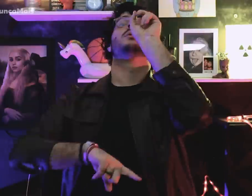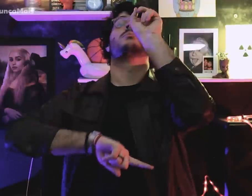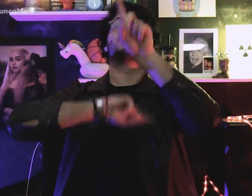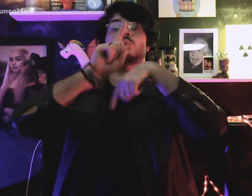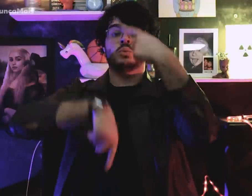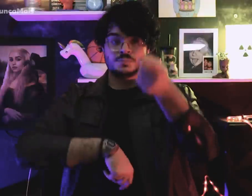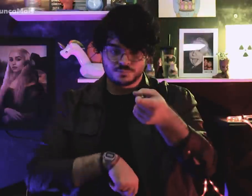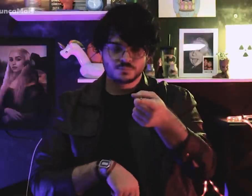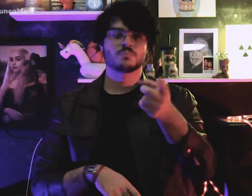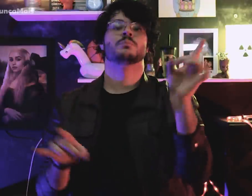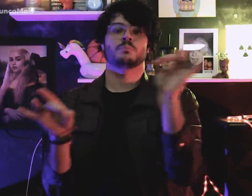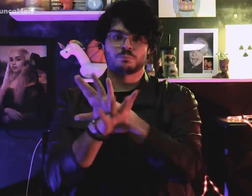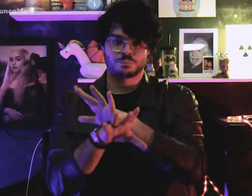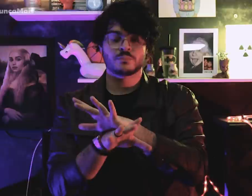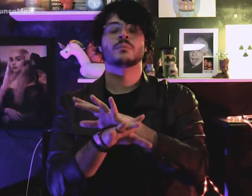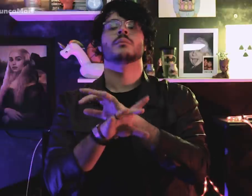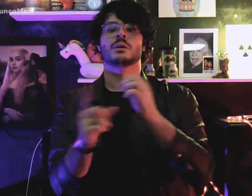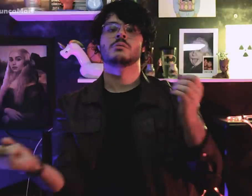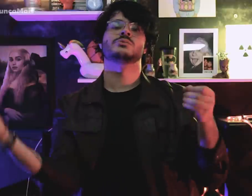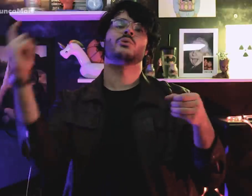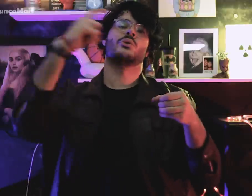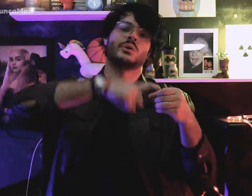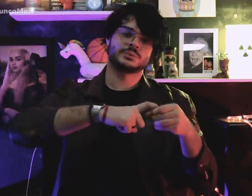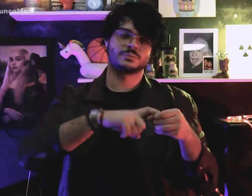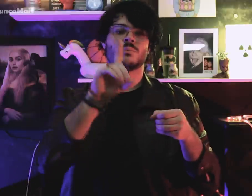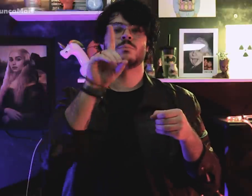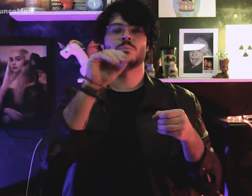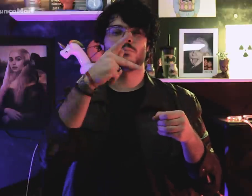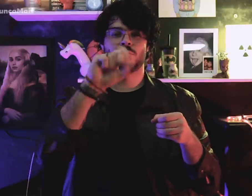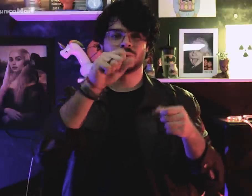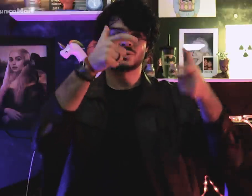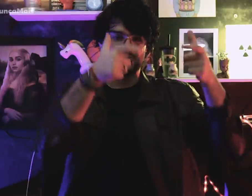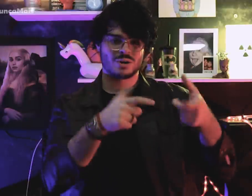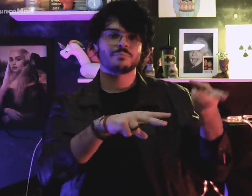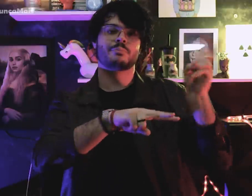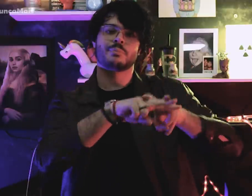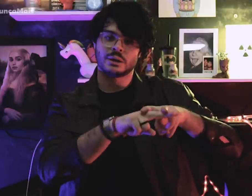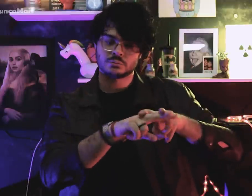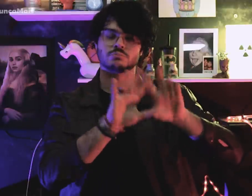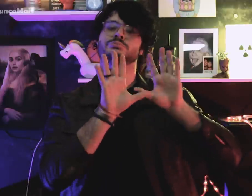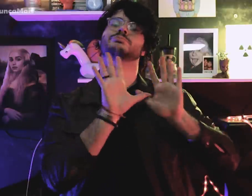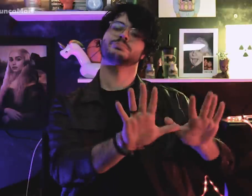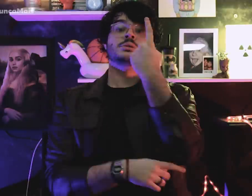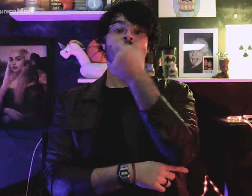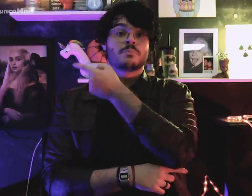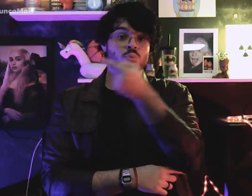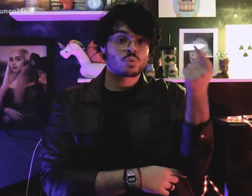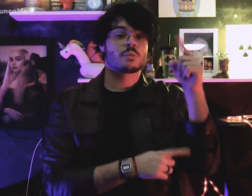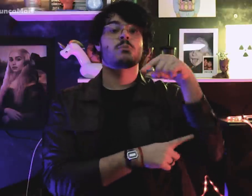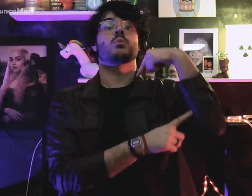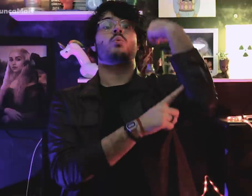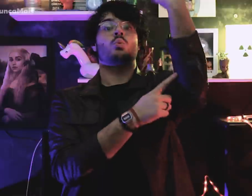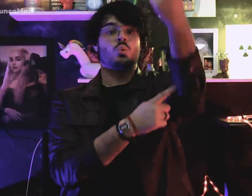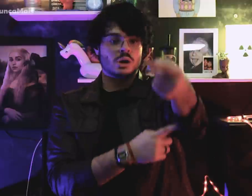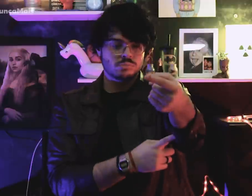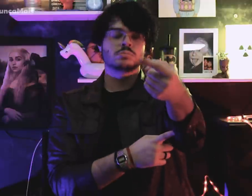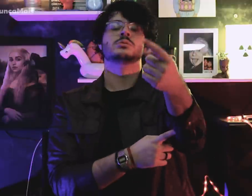Após o enterro, ele voltou ao DOPS onde ficou preso por uma semana,